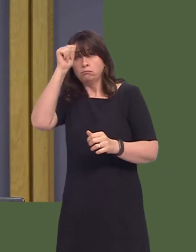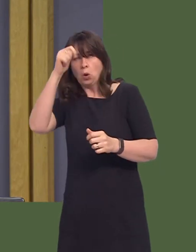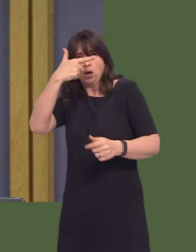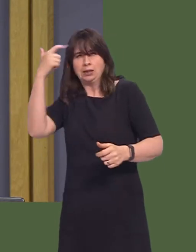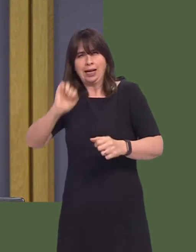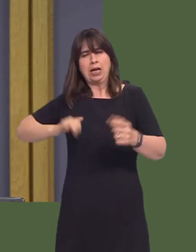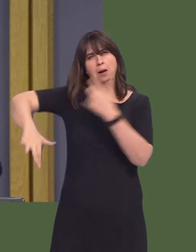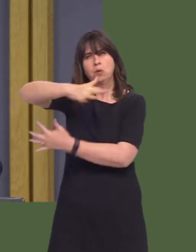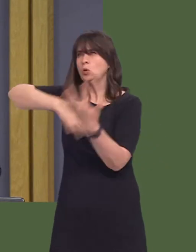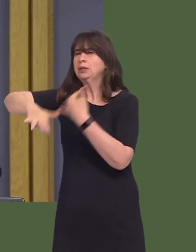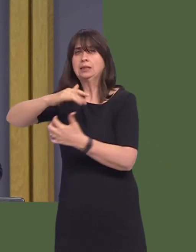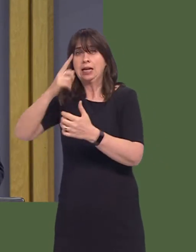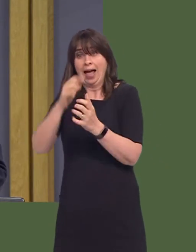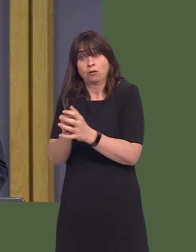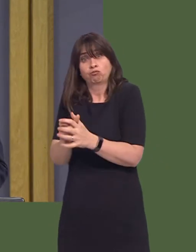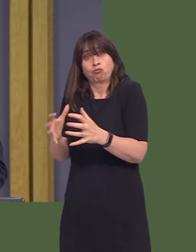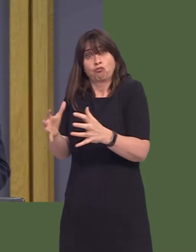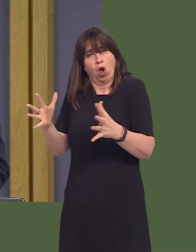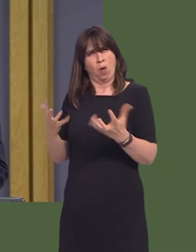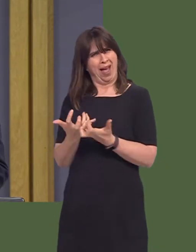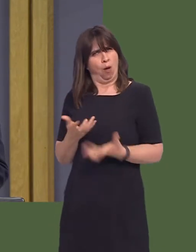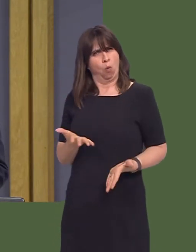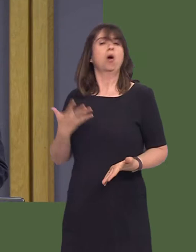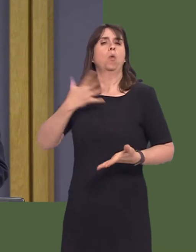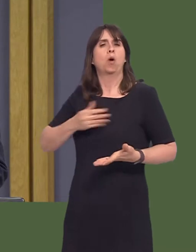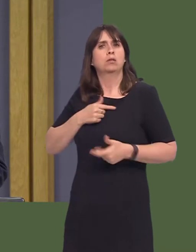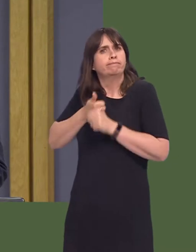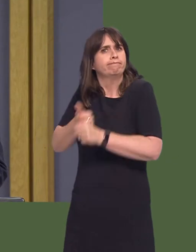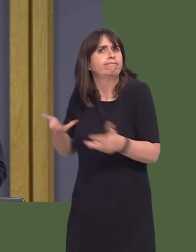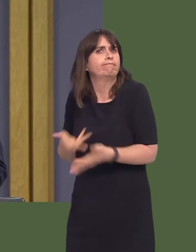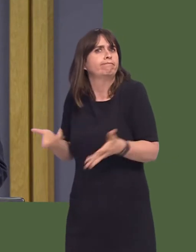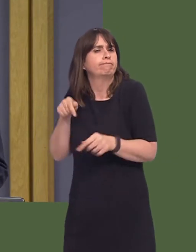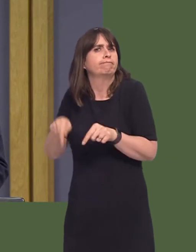are able to thrive and grow, and I intend to hold a cross-party group later this year